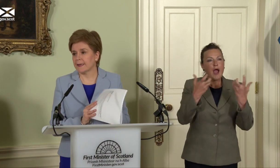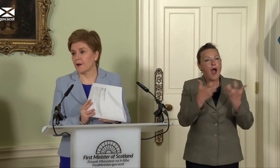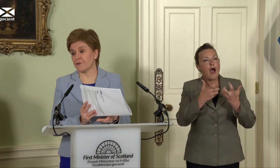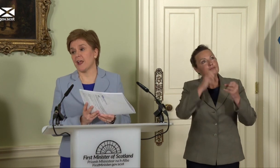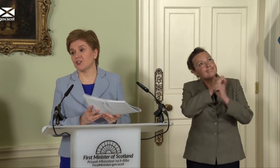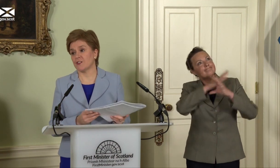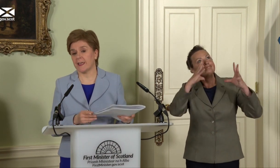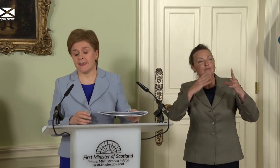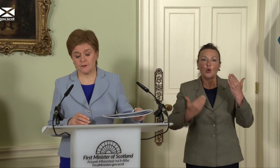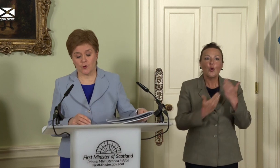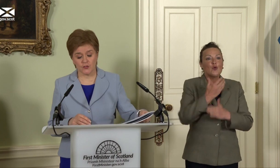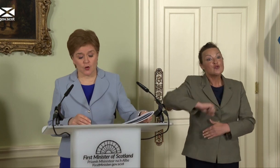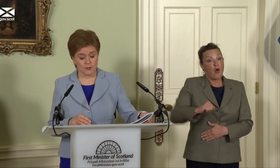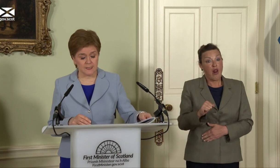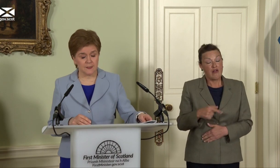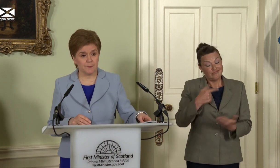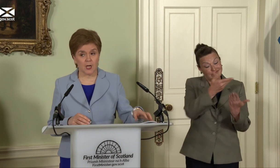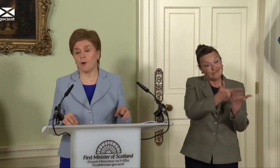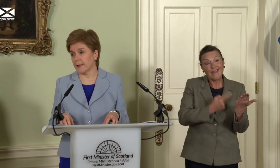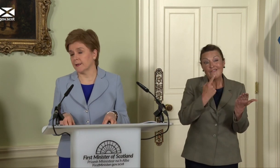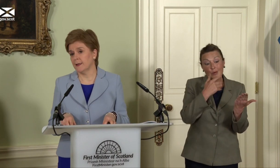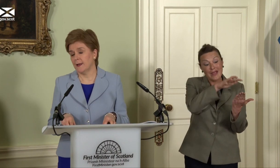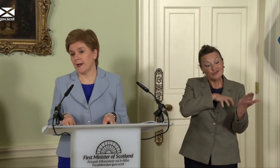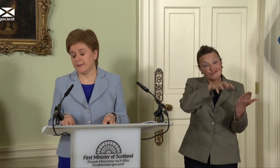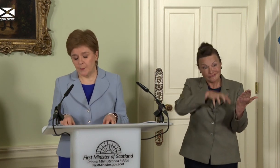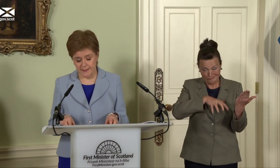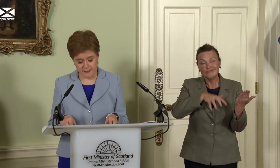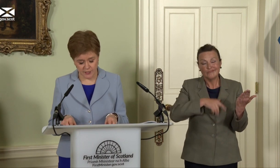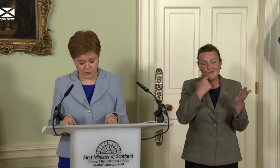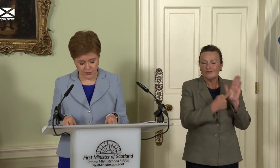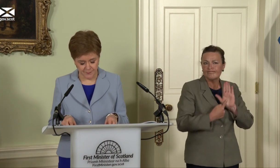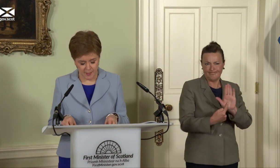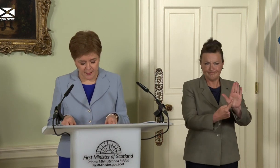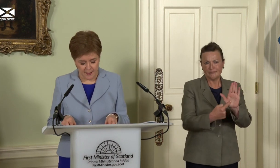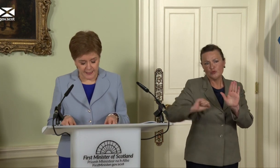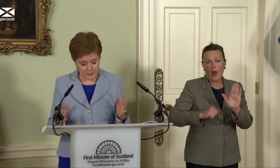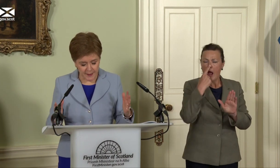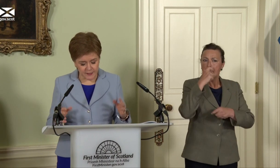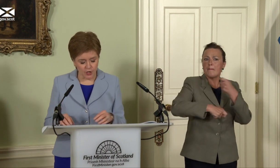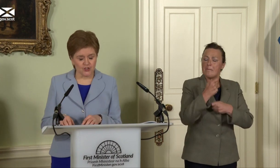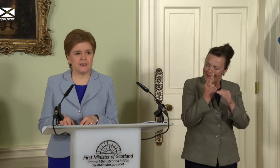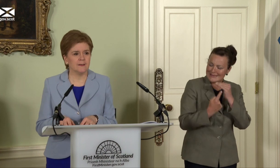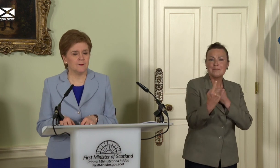afresh the case for Scotland becoming an independent country. An independent country